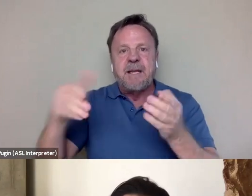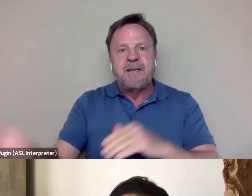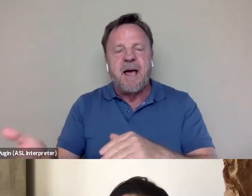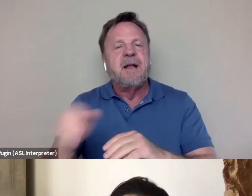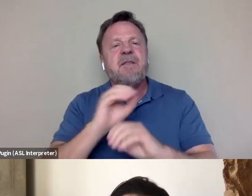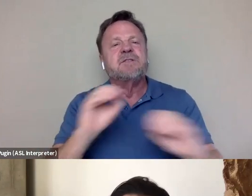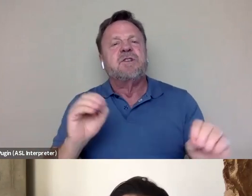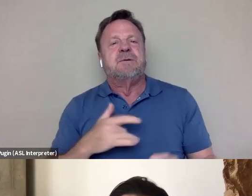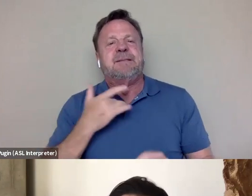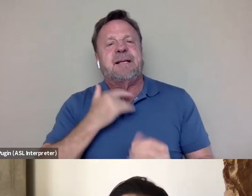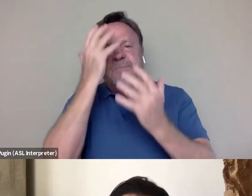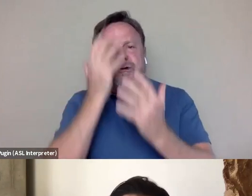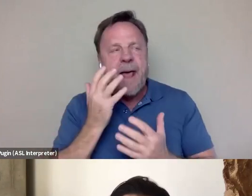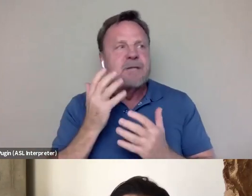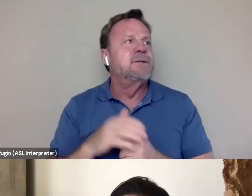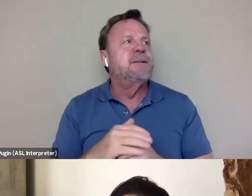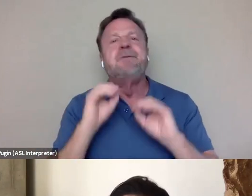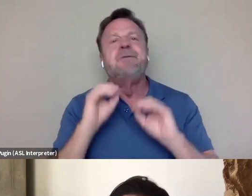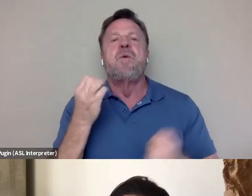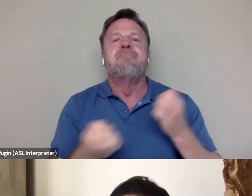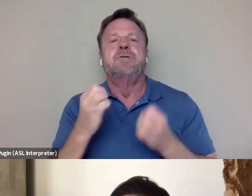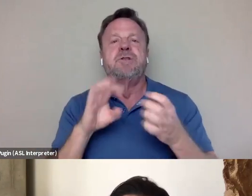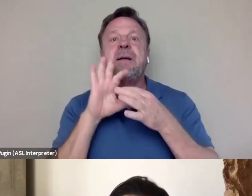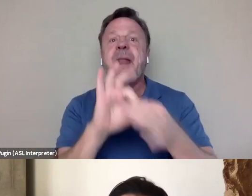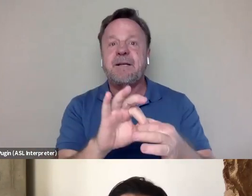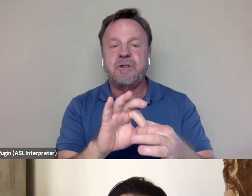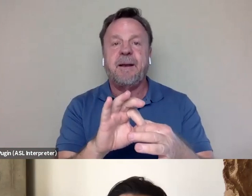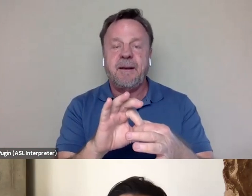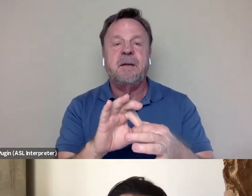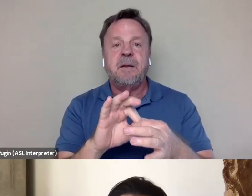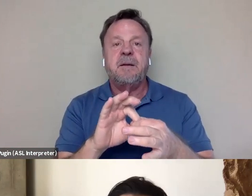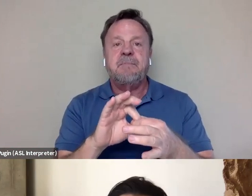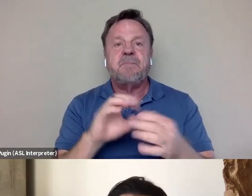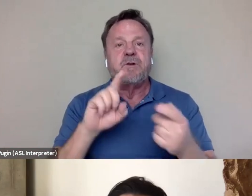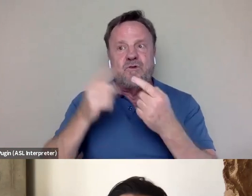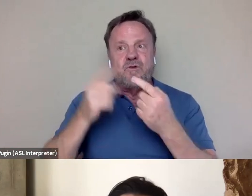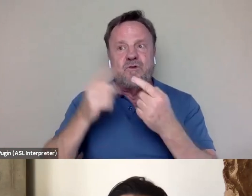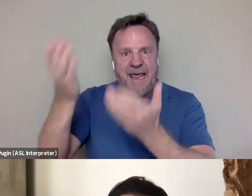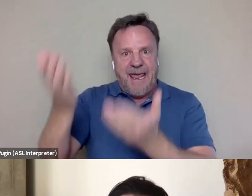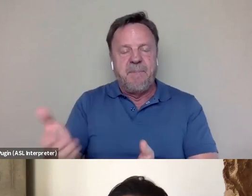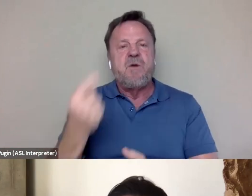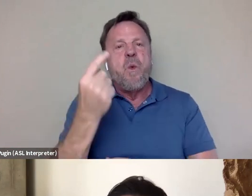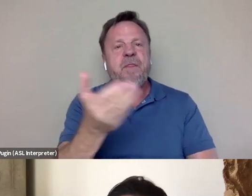no sort of emotional connection to him. And one of the things that I wanted to do again,